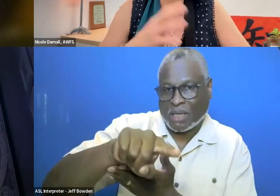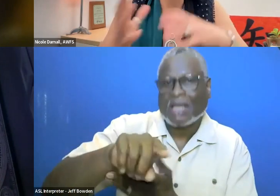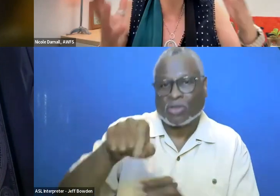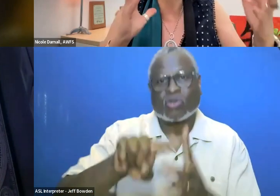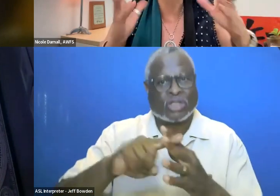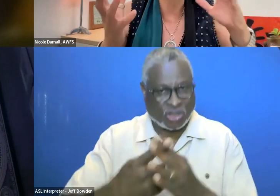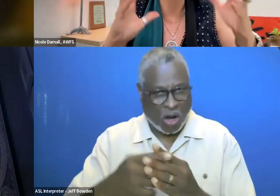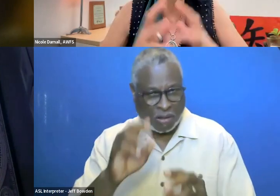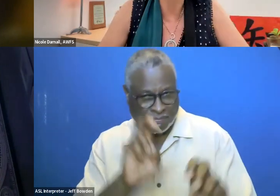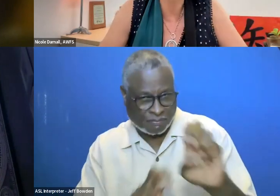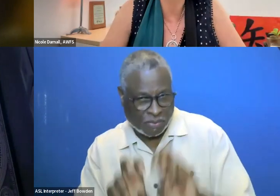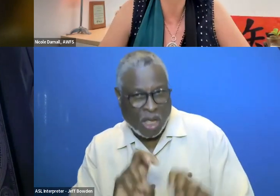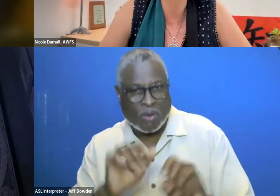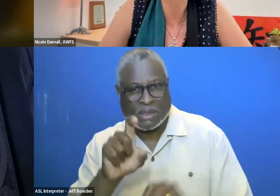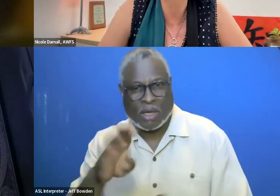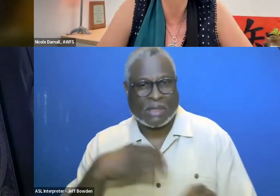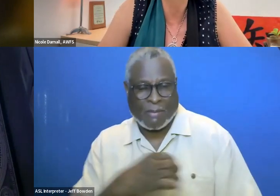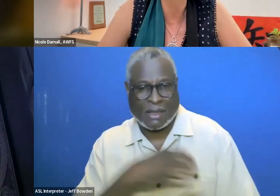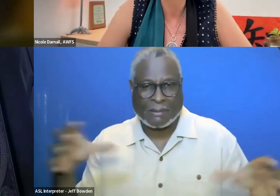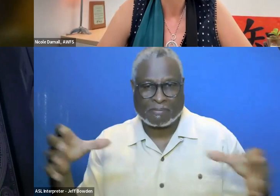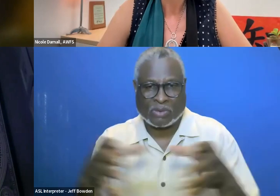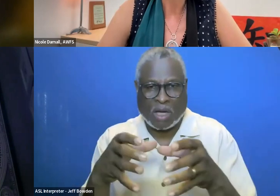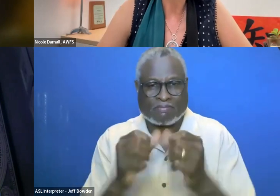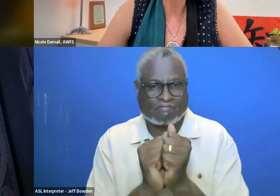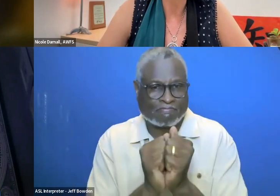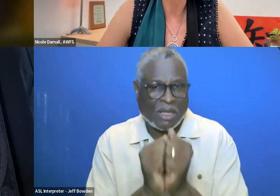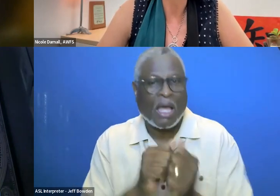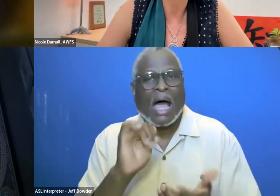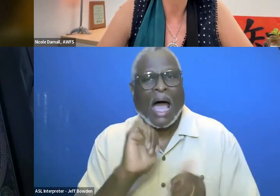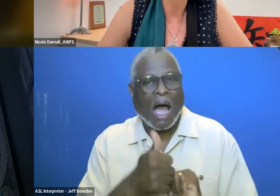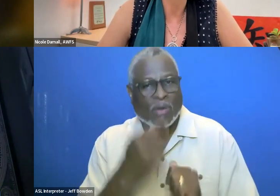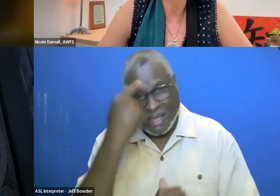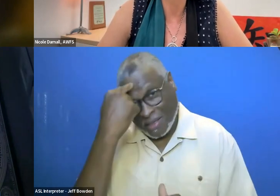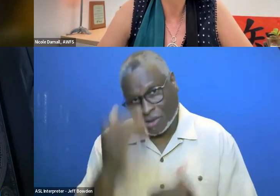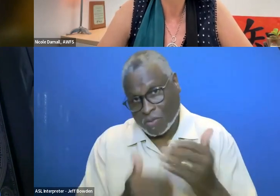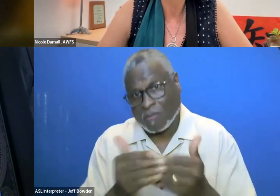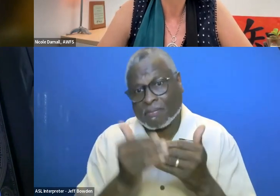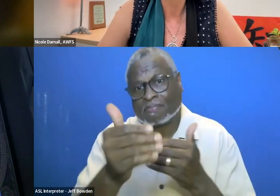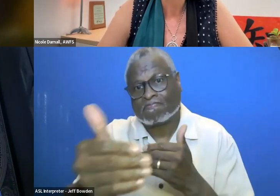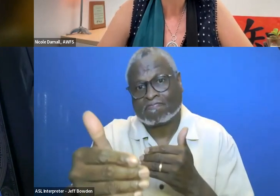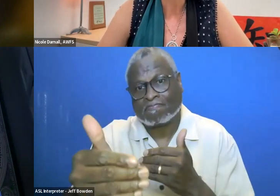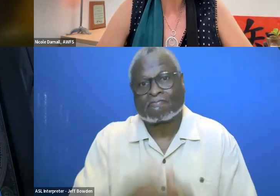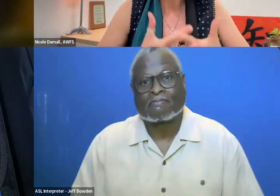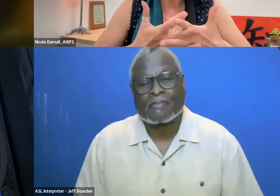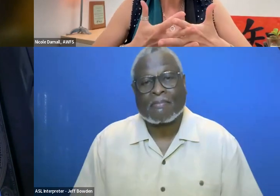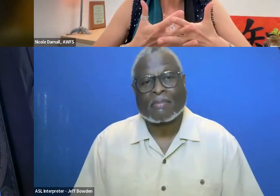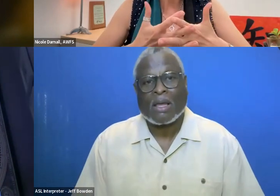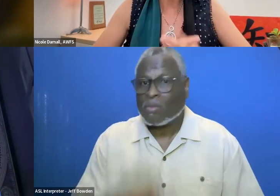And we as a Subcommittee can come together around how we think this should move forward. And with that, that is it.